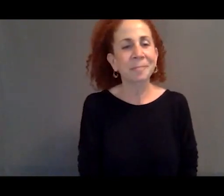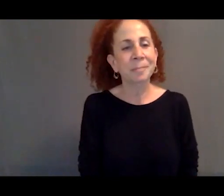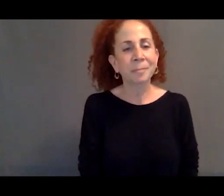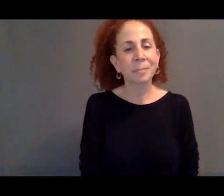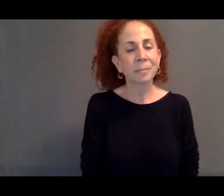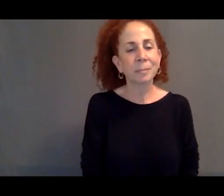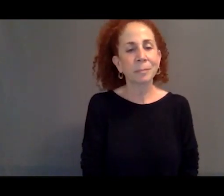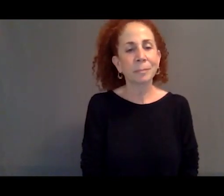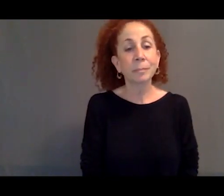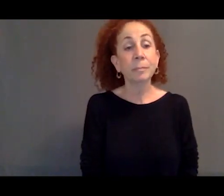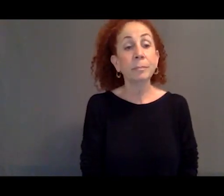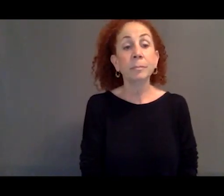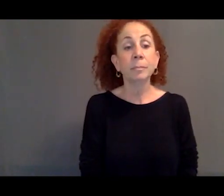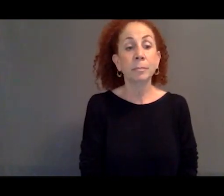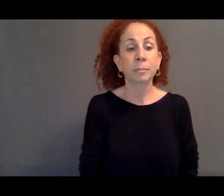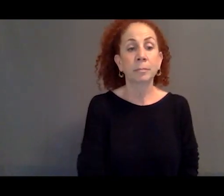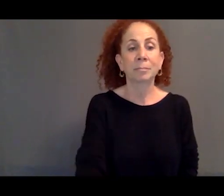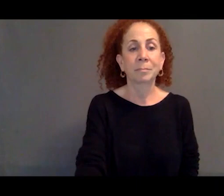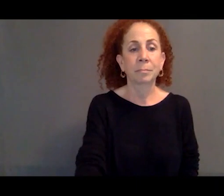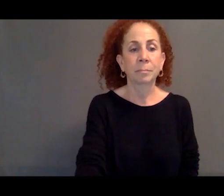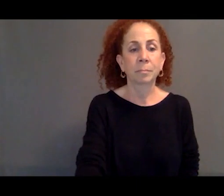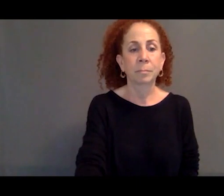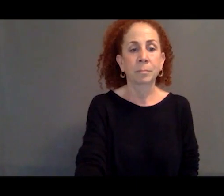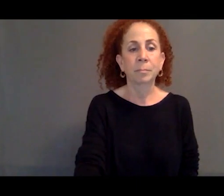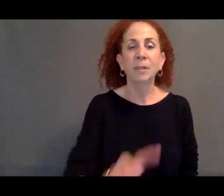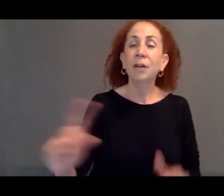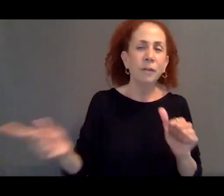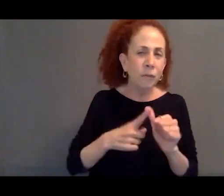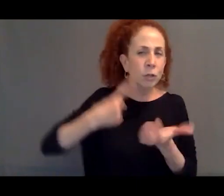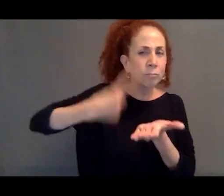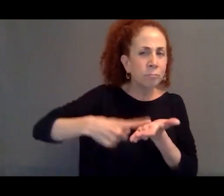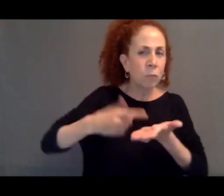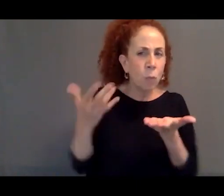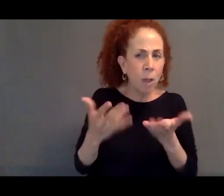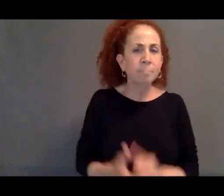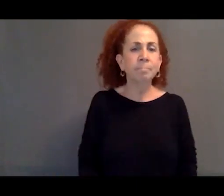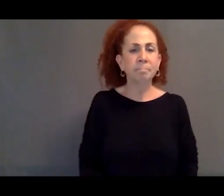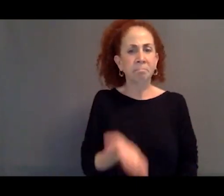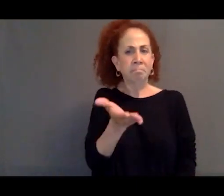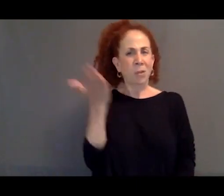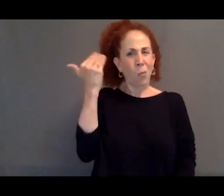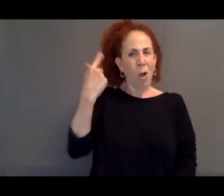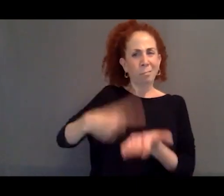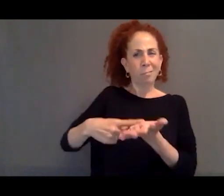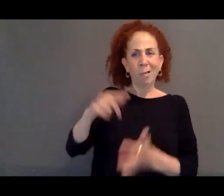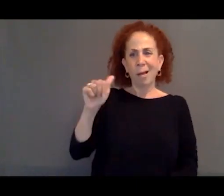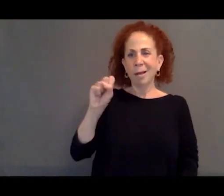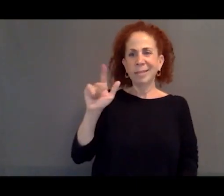But I want to talk about how we came about talking about asylum to begin with.